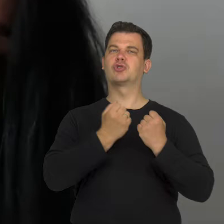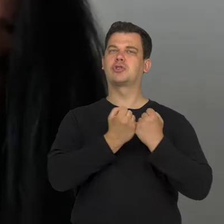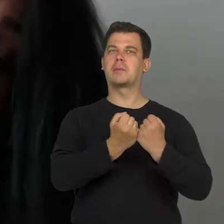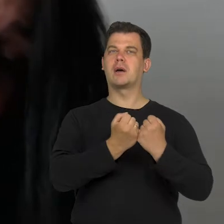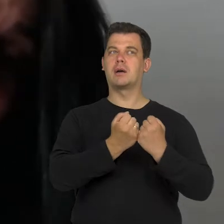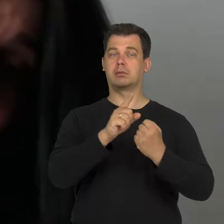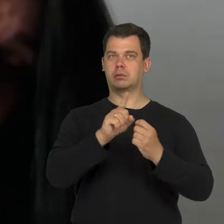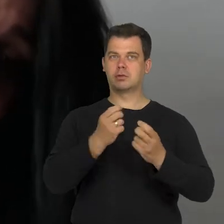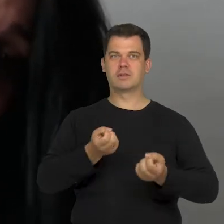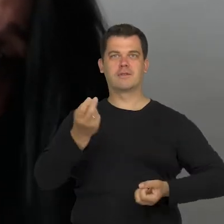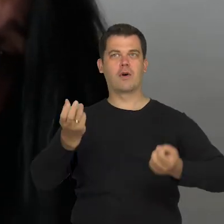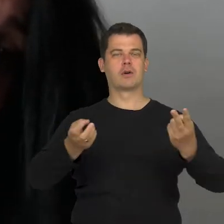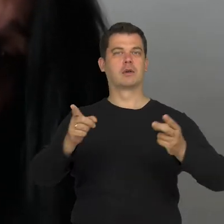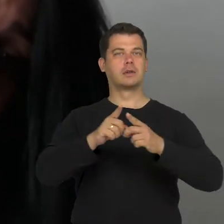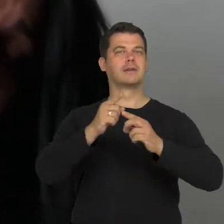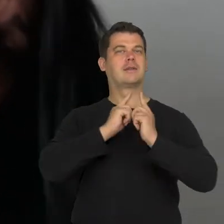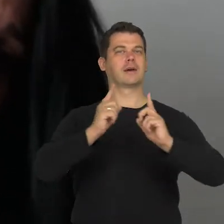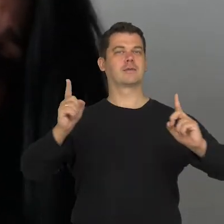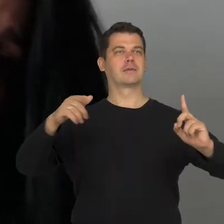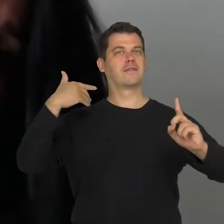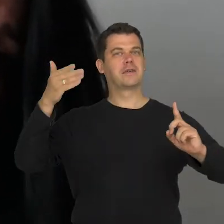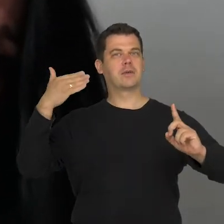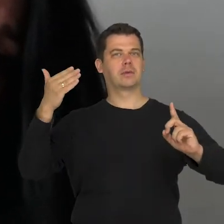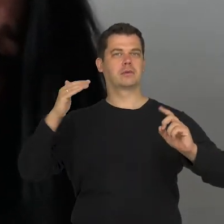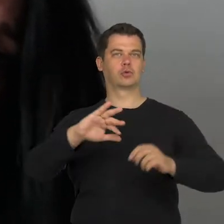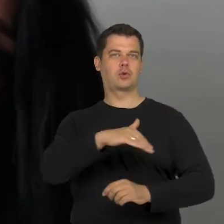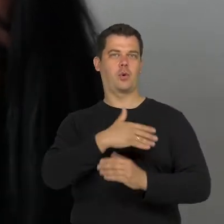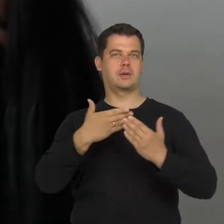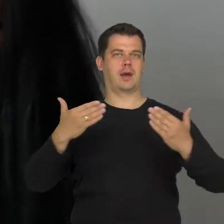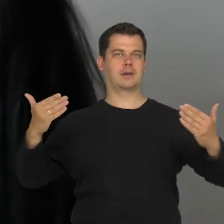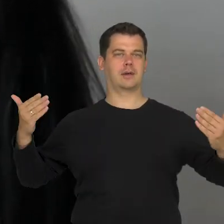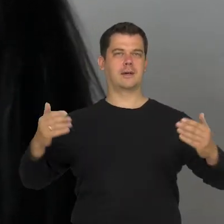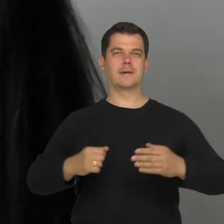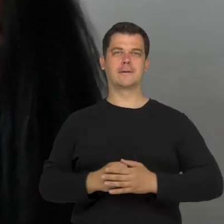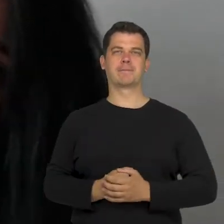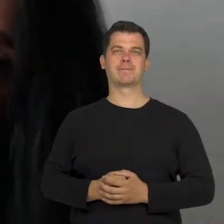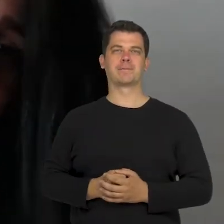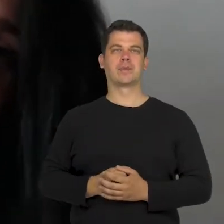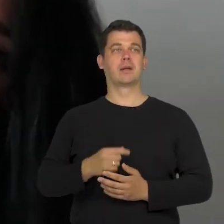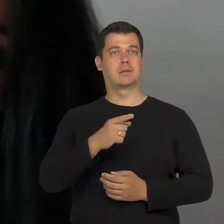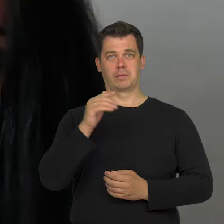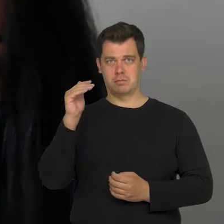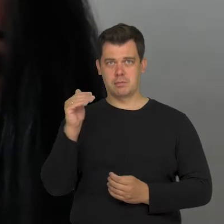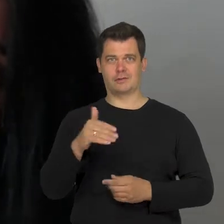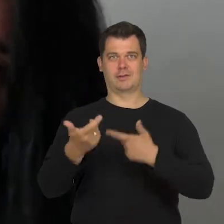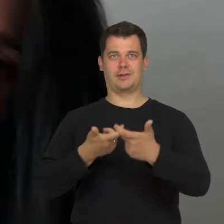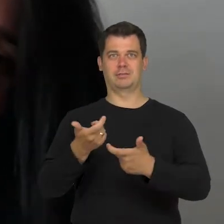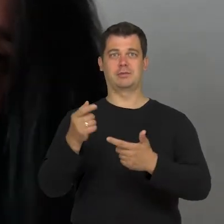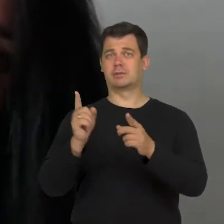he is also a teacher and a tutor in a theatre school. So, it is possible. I think that it is possible